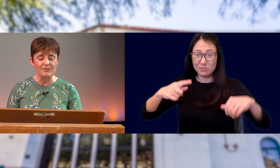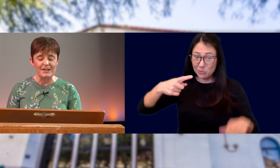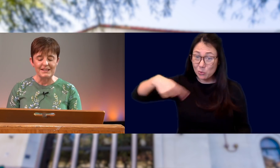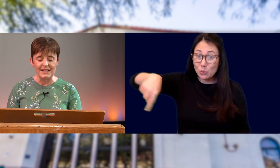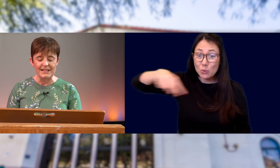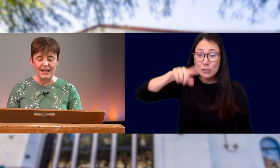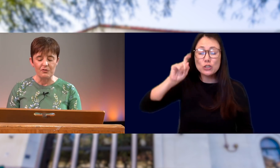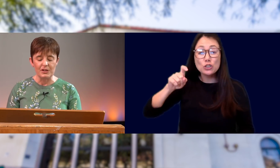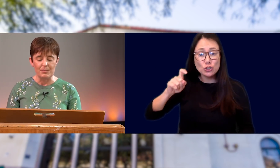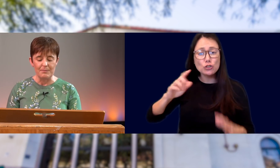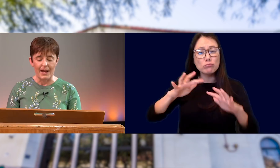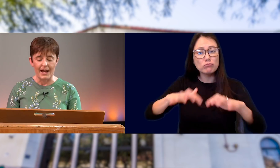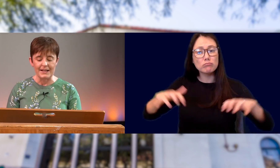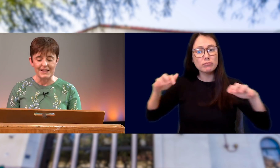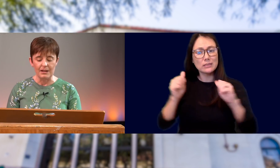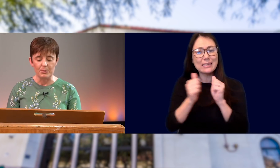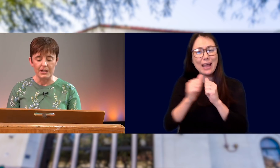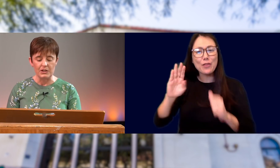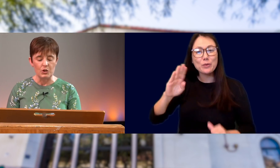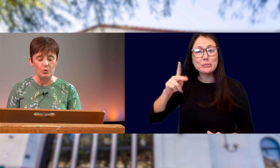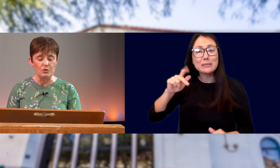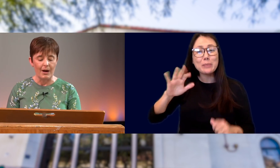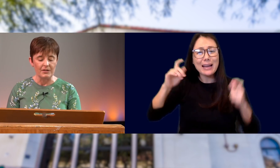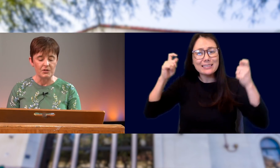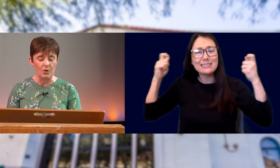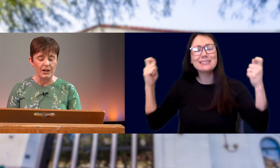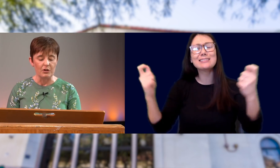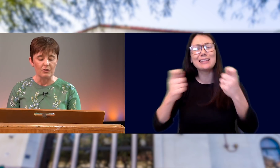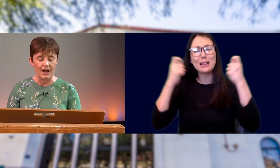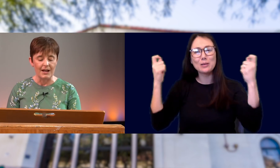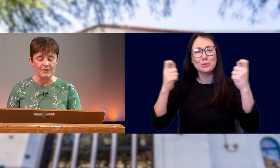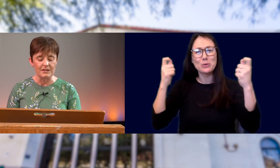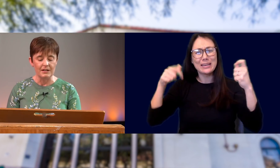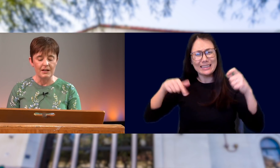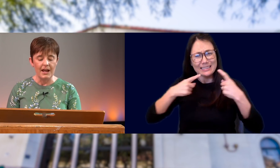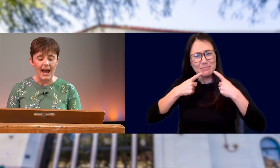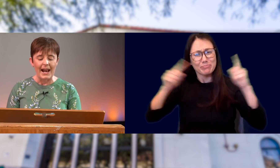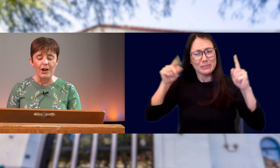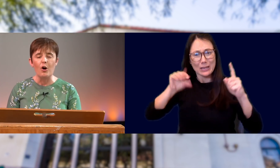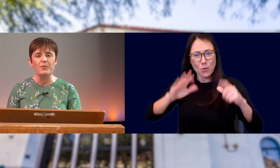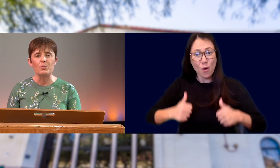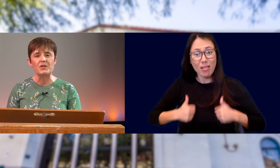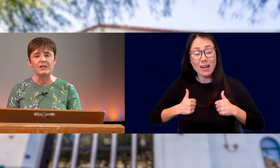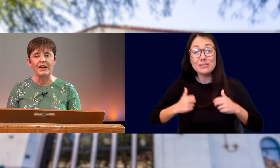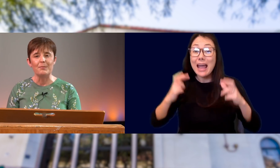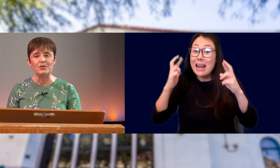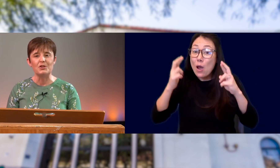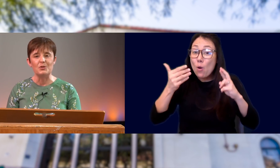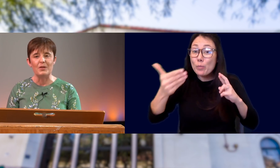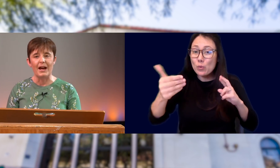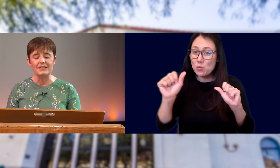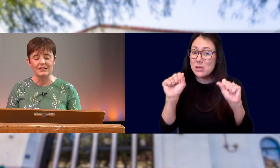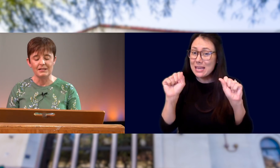WE SHOULD HAVE BEEN SITTING TOGETHER IN THE BPAC CELEBRATING THIS HUGE MILESTONE IN YOUR LIVES, AND I HOPE THAT WE ARE STILL ABLE TO DO THAT,